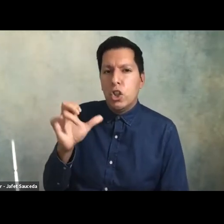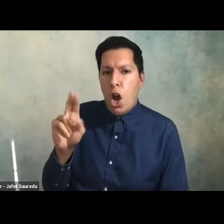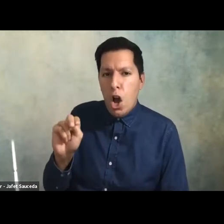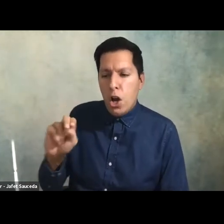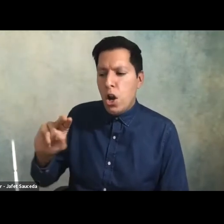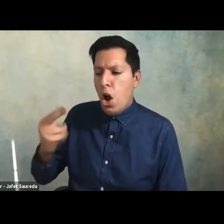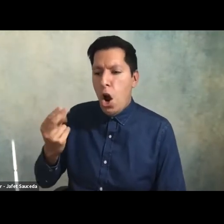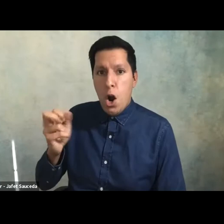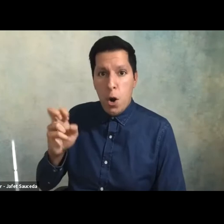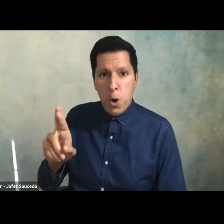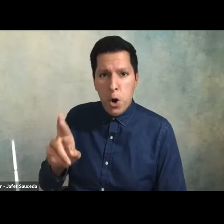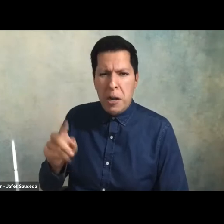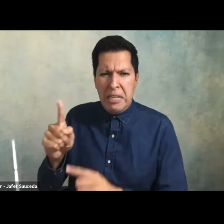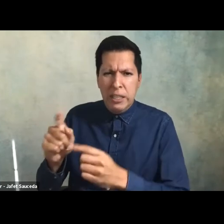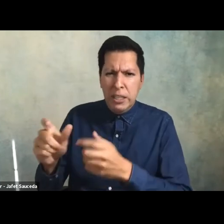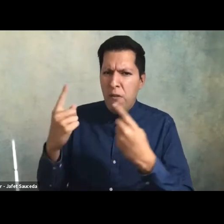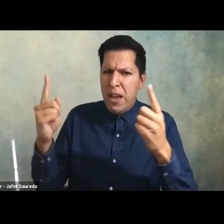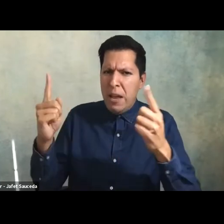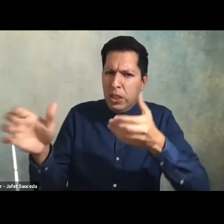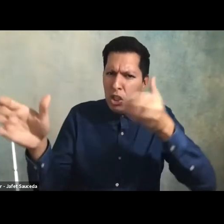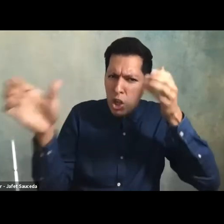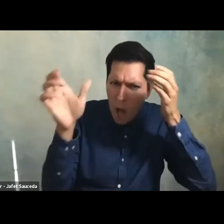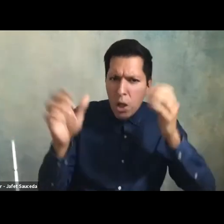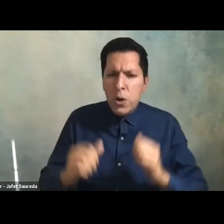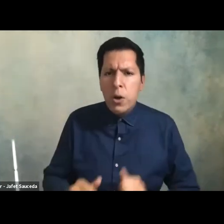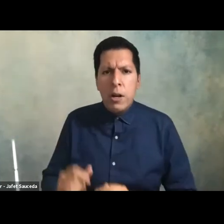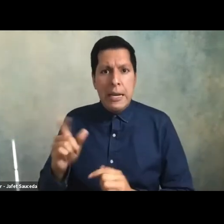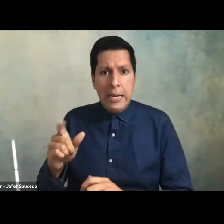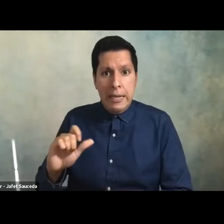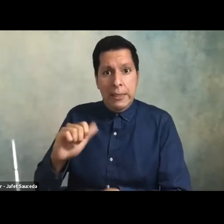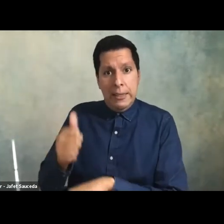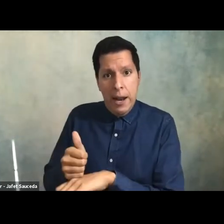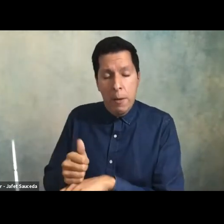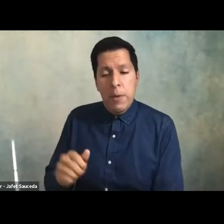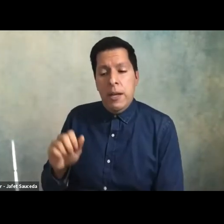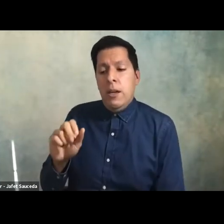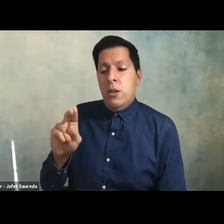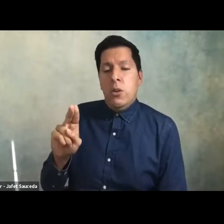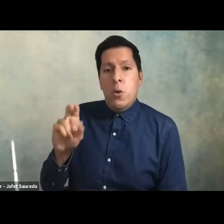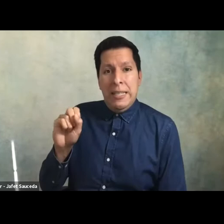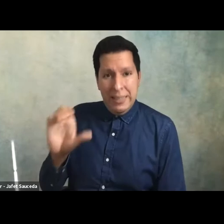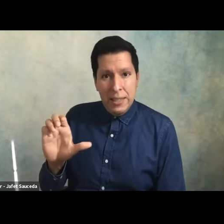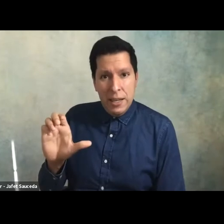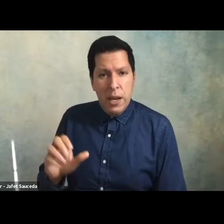scholar he currently leads the race and equity center at usc just a preview our next event coming